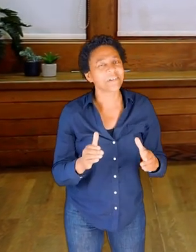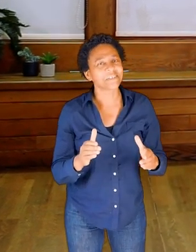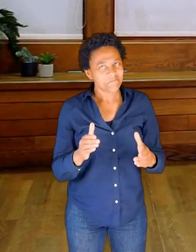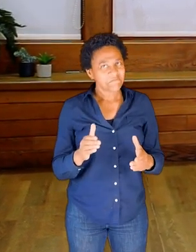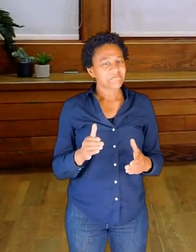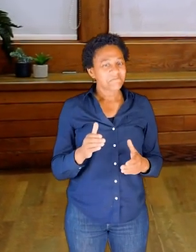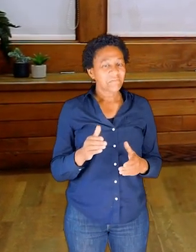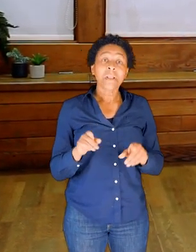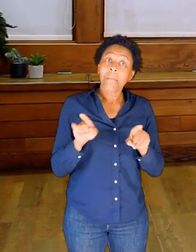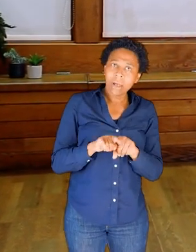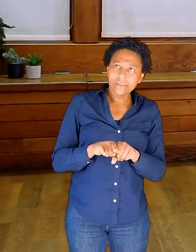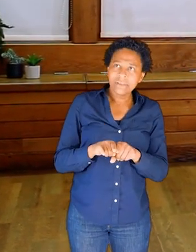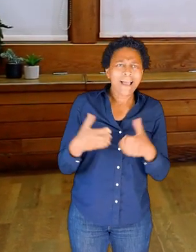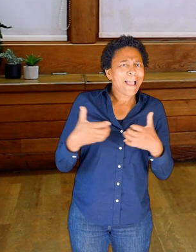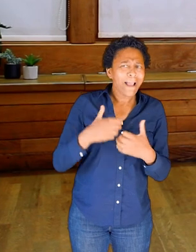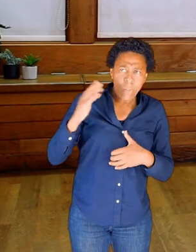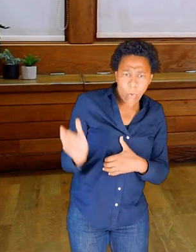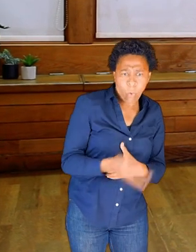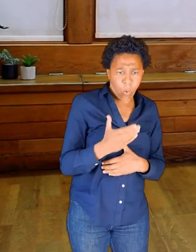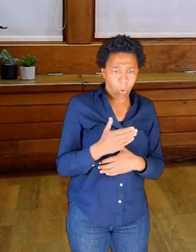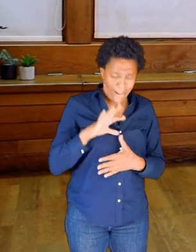to each other through our thick spine.